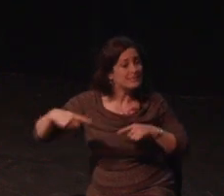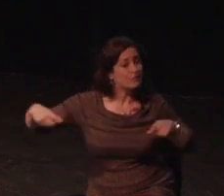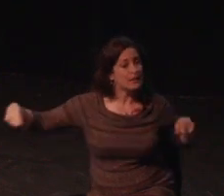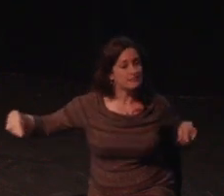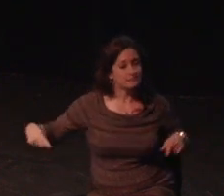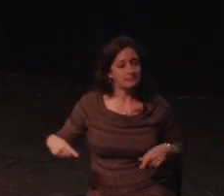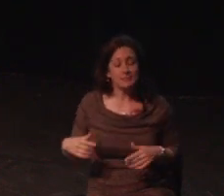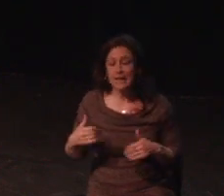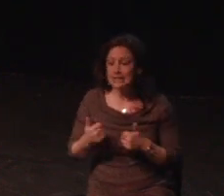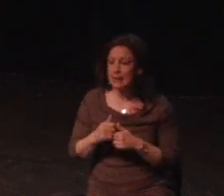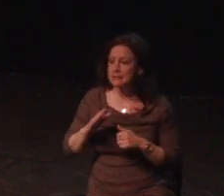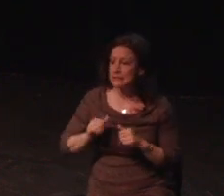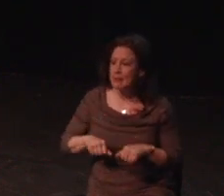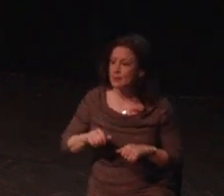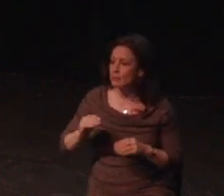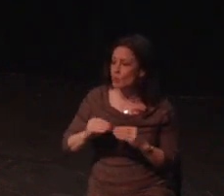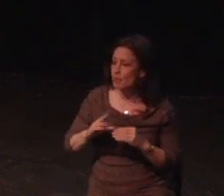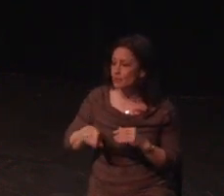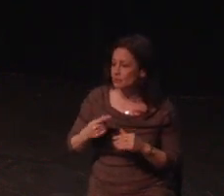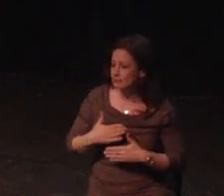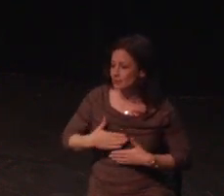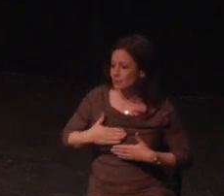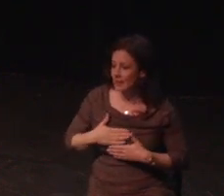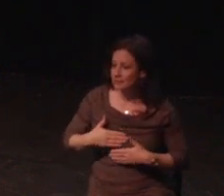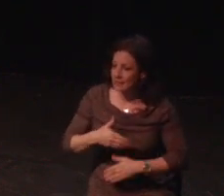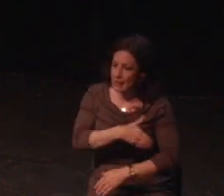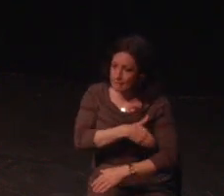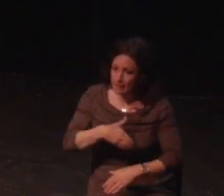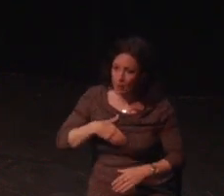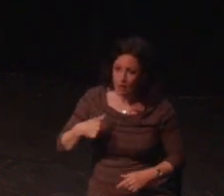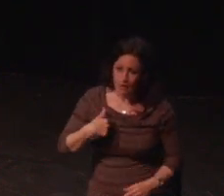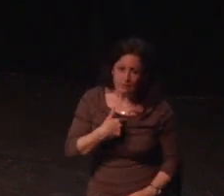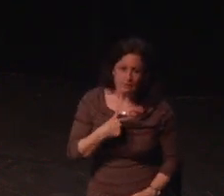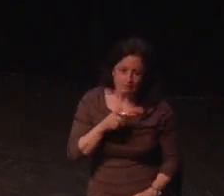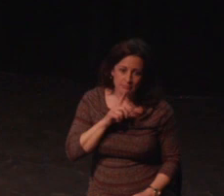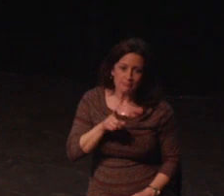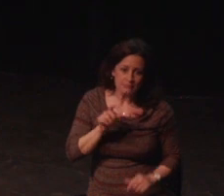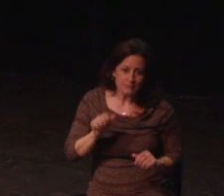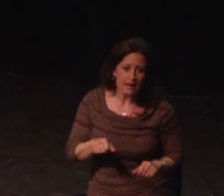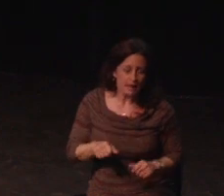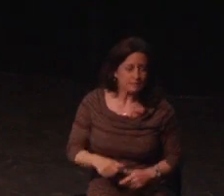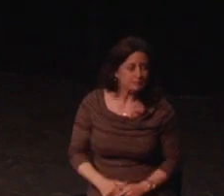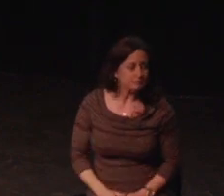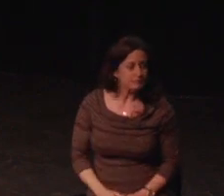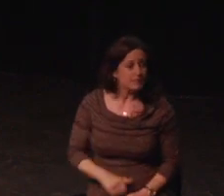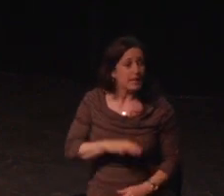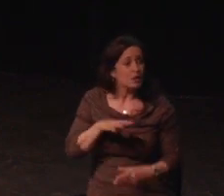some say is a huge no for public speaking, but my cognitive disability means that I have